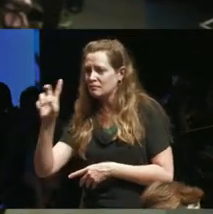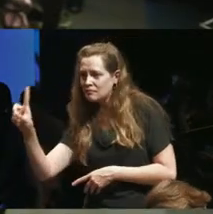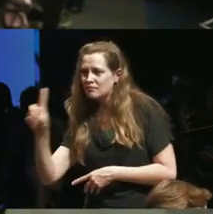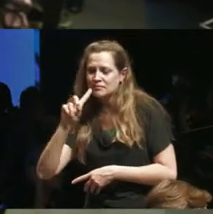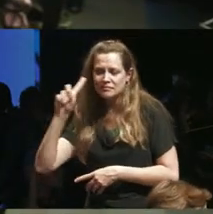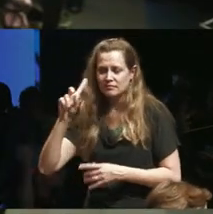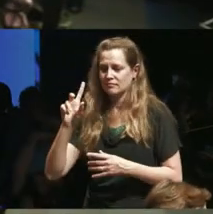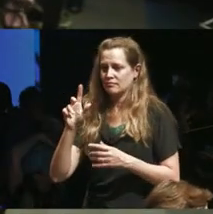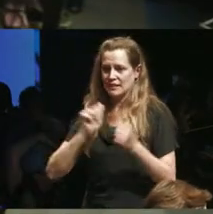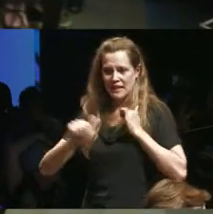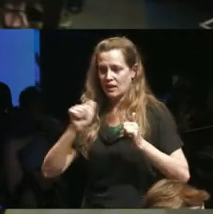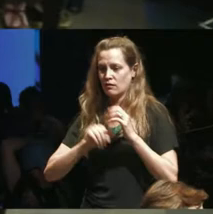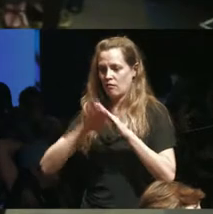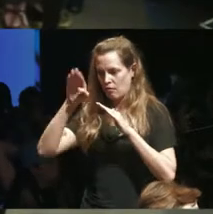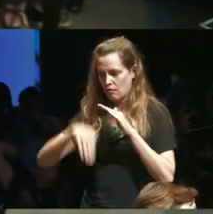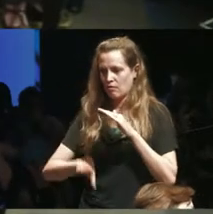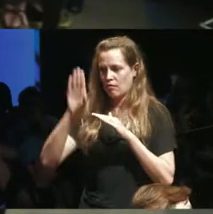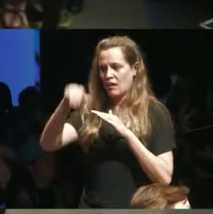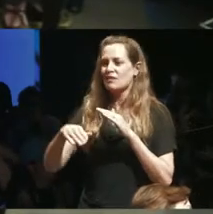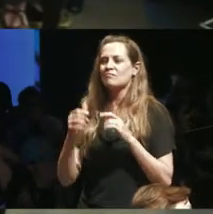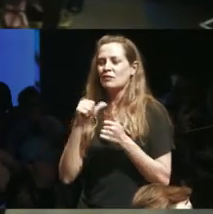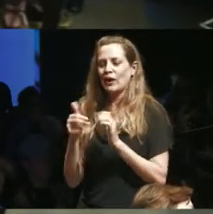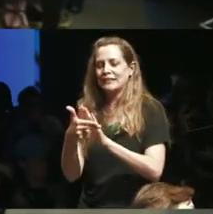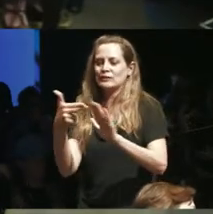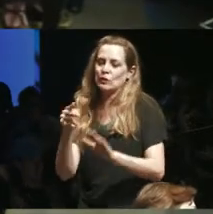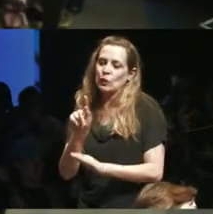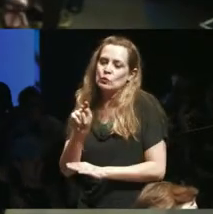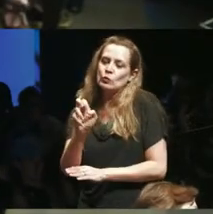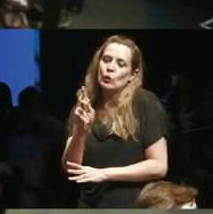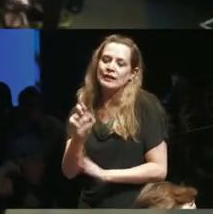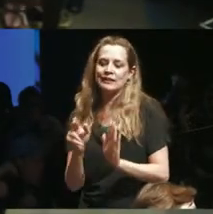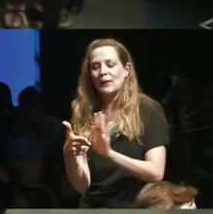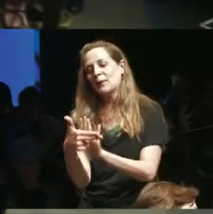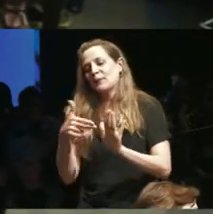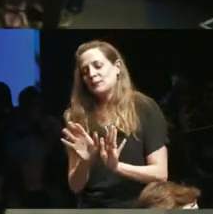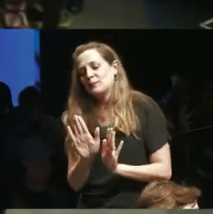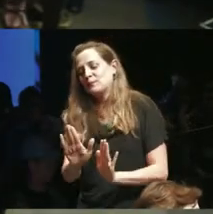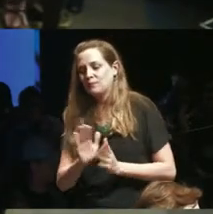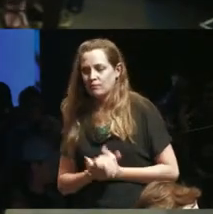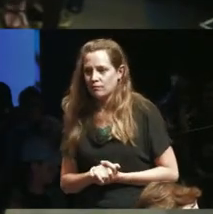they used that term tokenism earlier that's why you're only allowed token